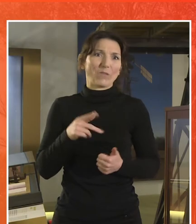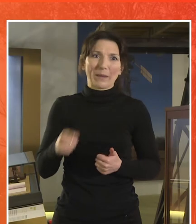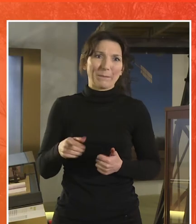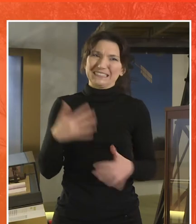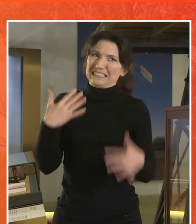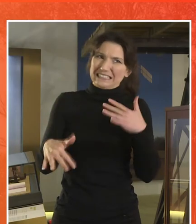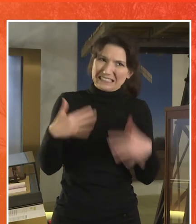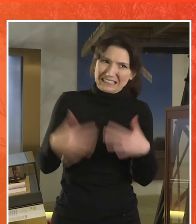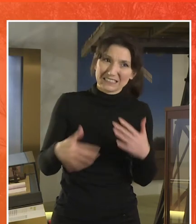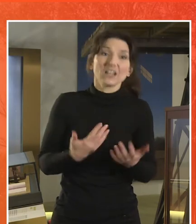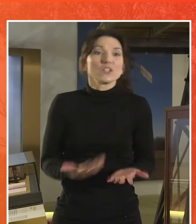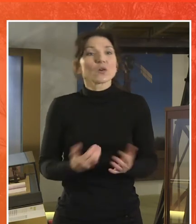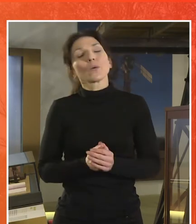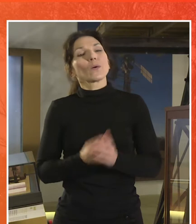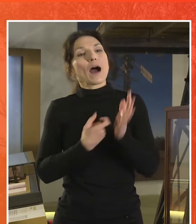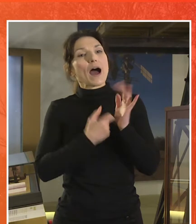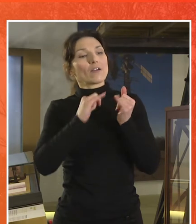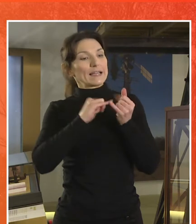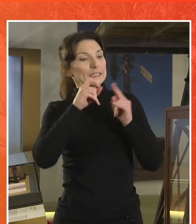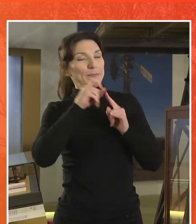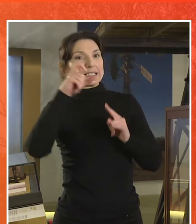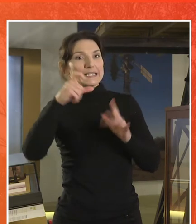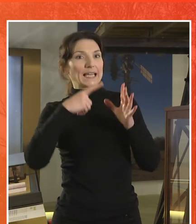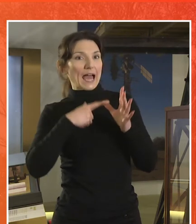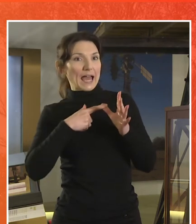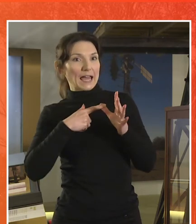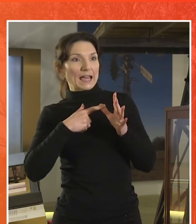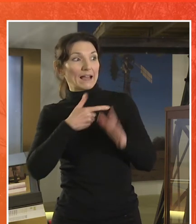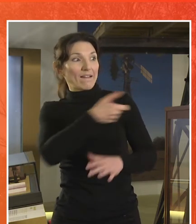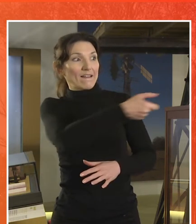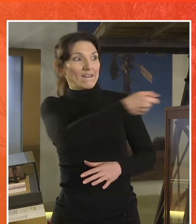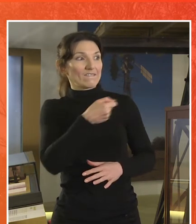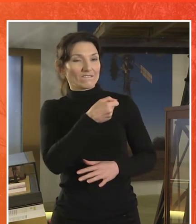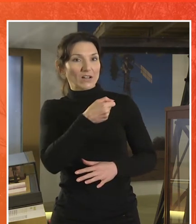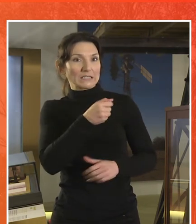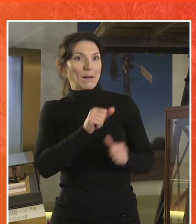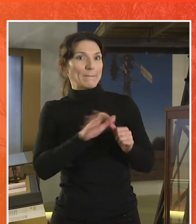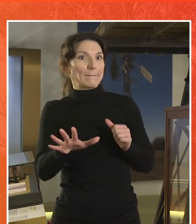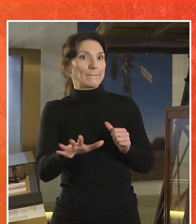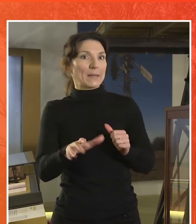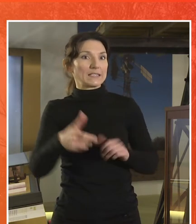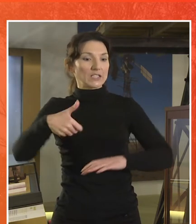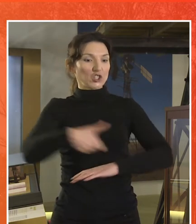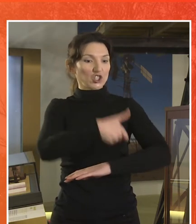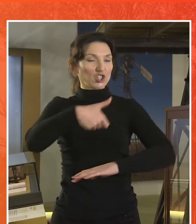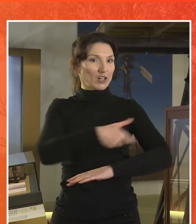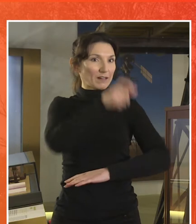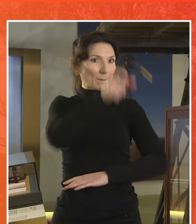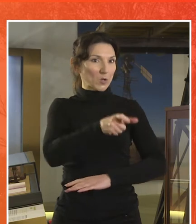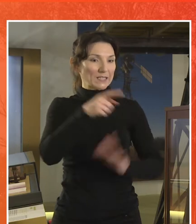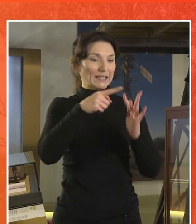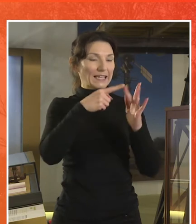So the RSPCA called the Australian championship shearer Ian Elkins to shear his coat off and